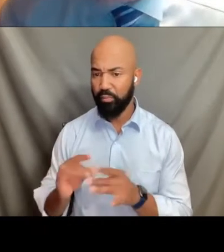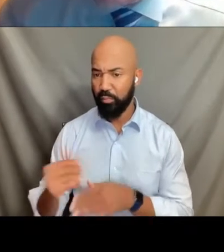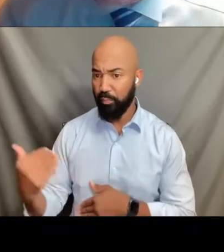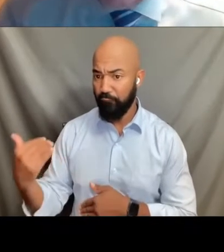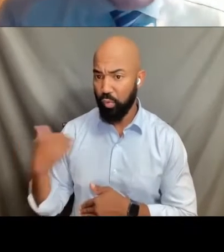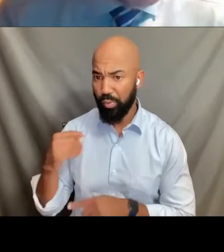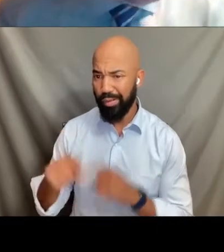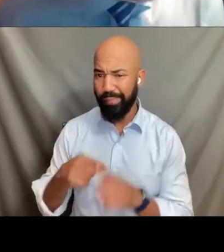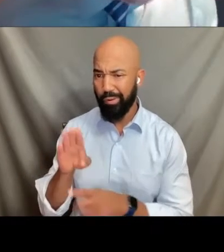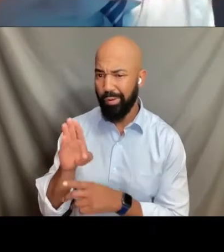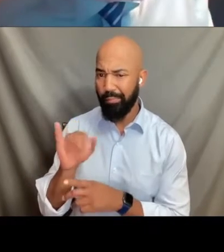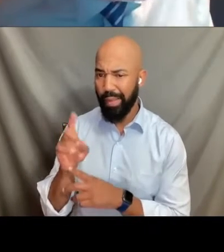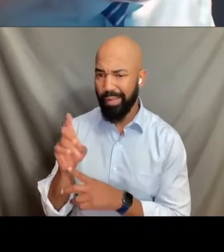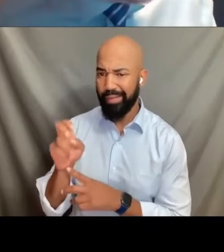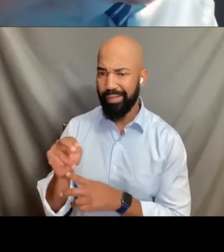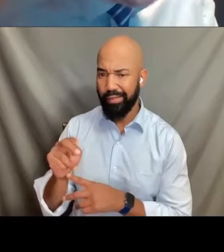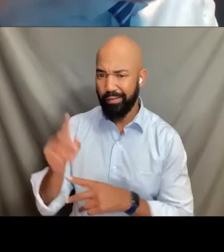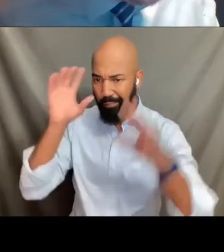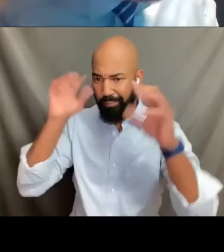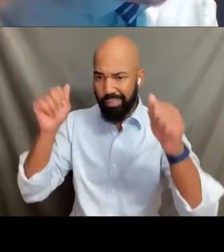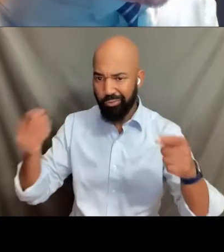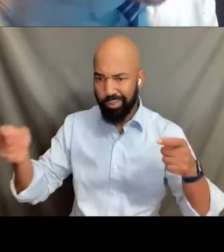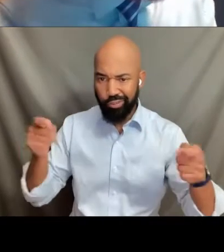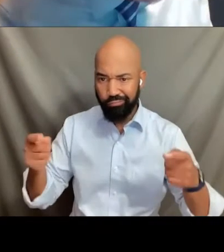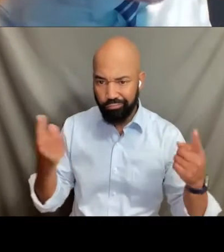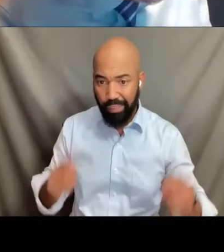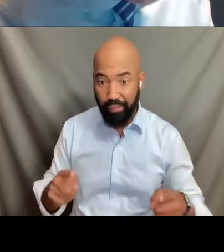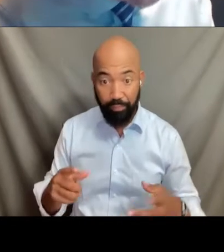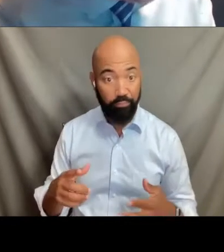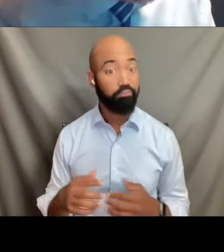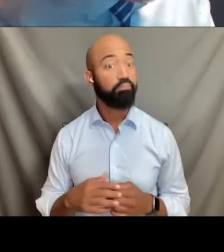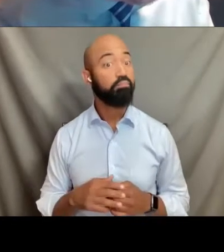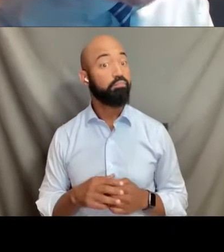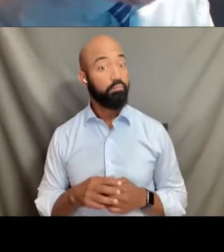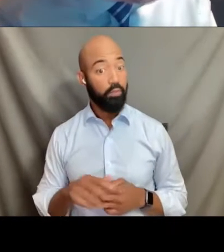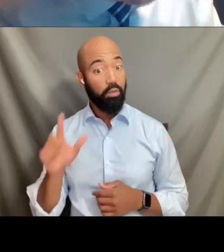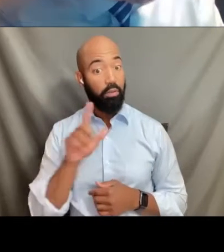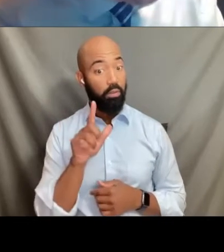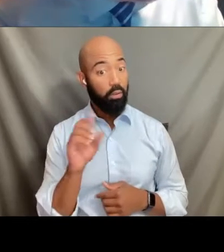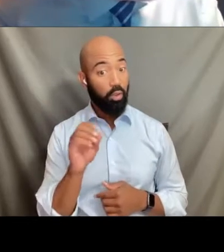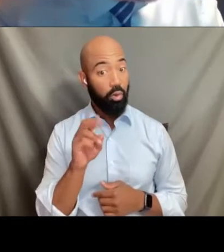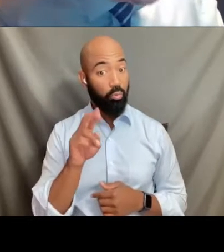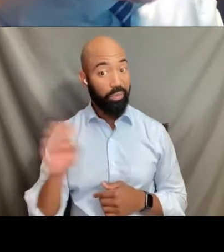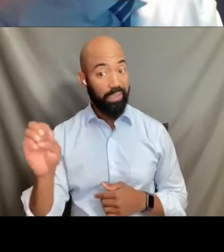very significant thing the Biden administration has done. Loree appropriately encouraged your involvement